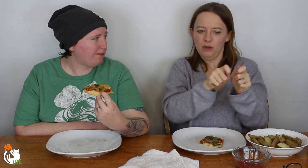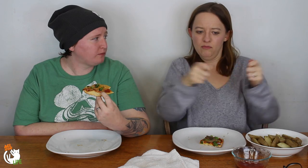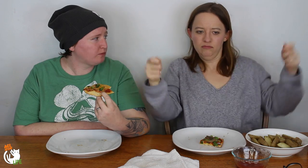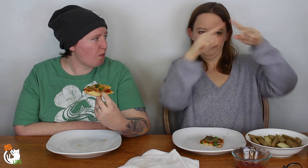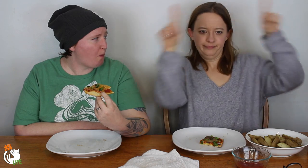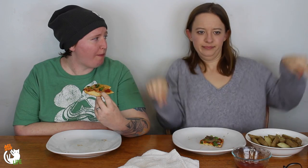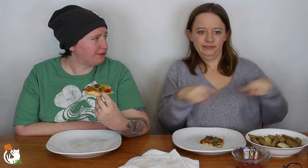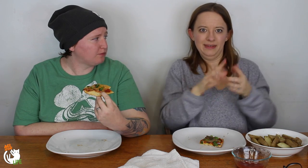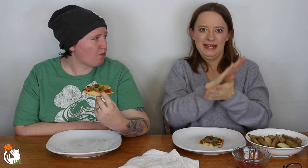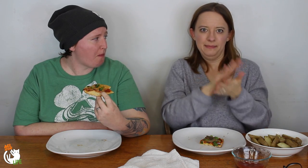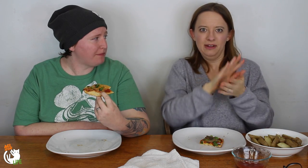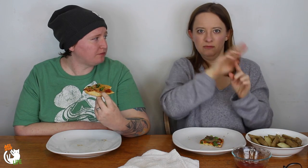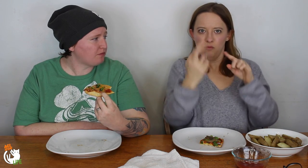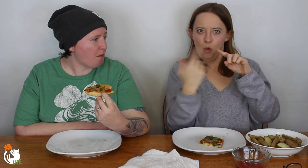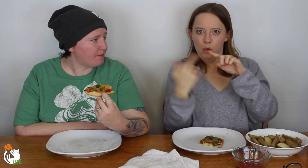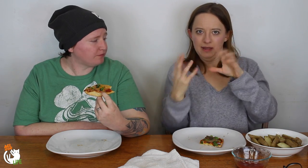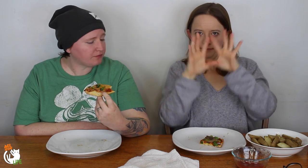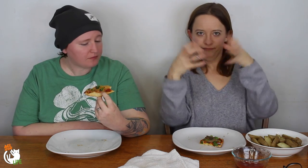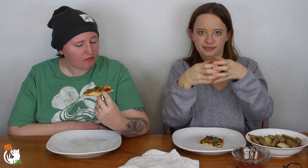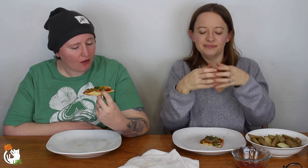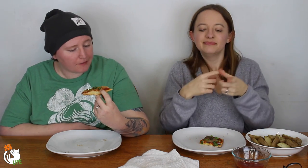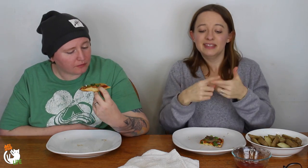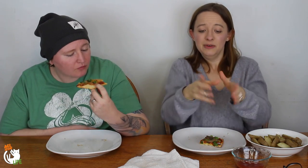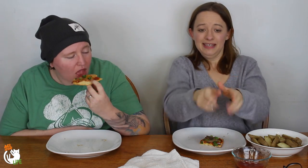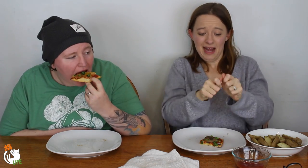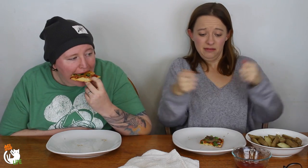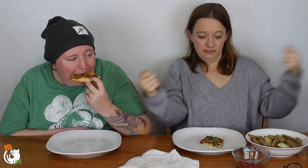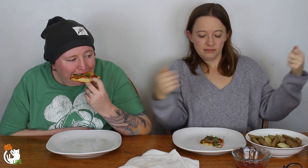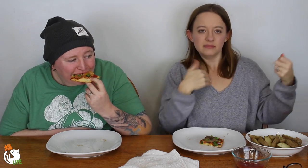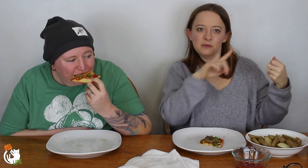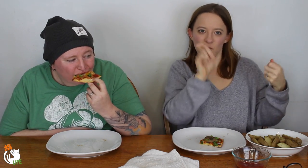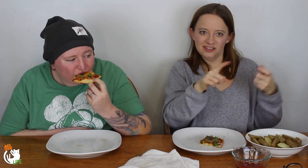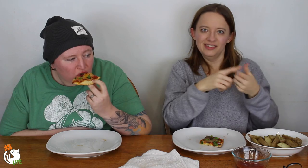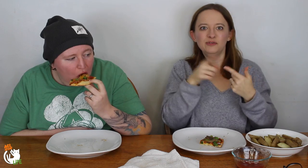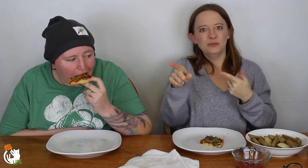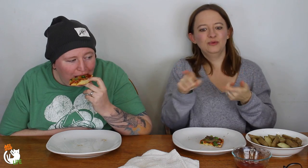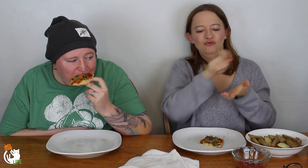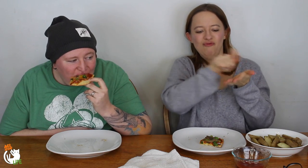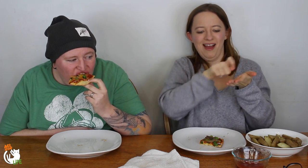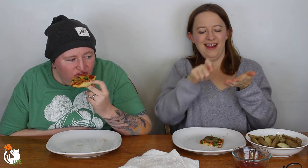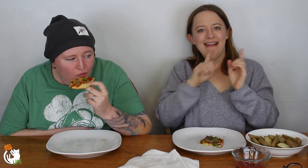It's interesting, inside there is a big piece of paper rolled up in a scroll and then you took it out and there was a question on there.